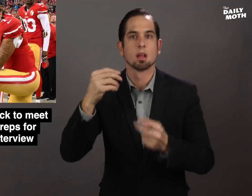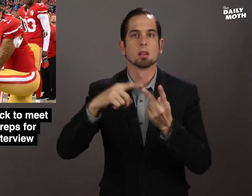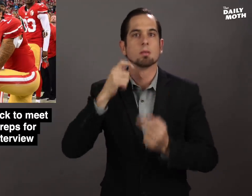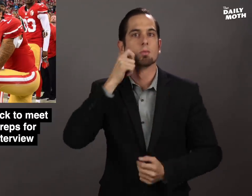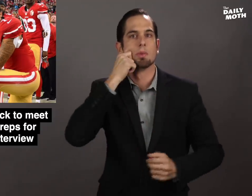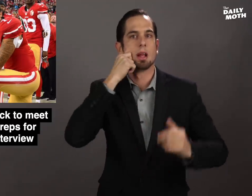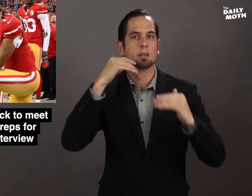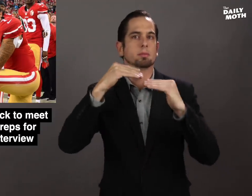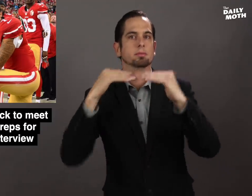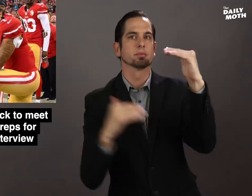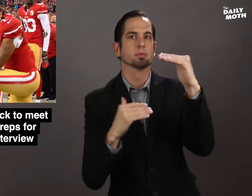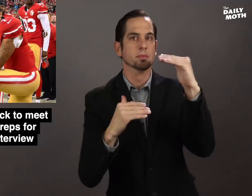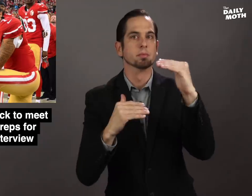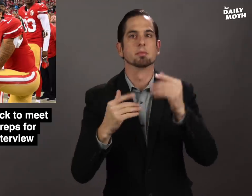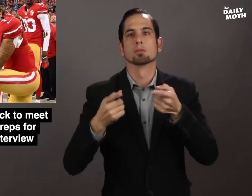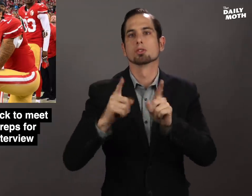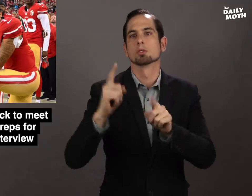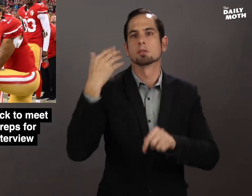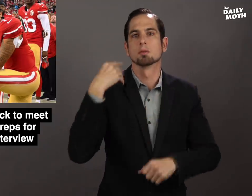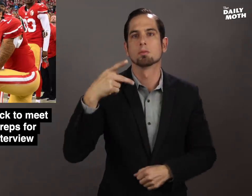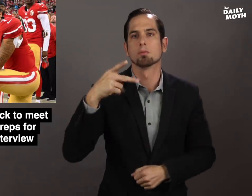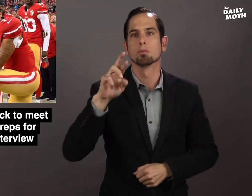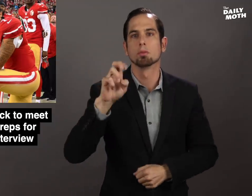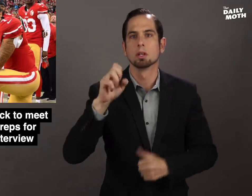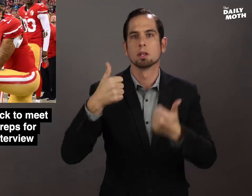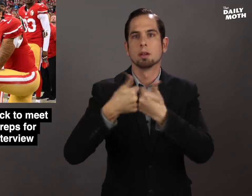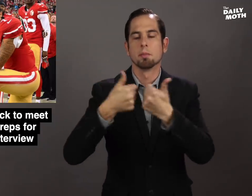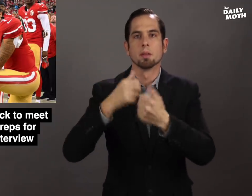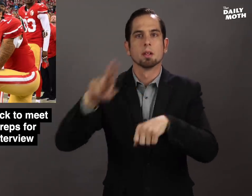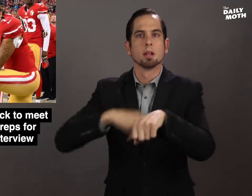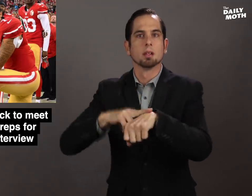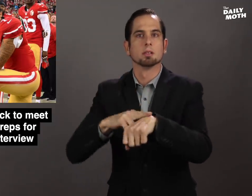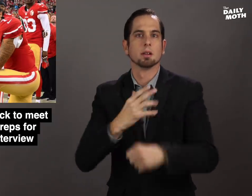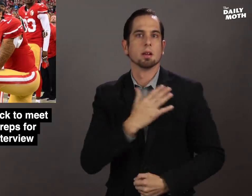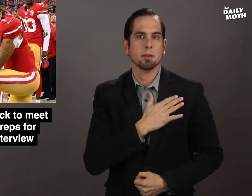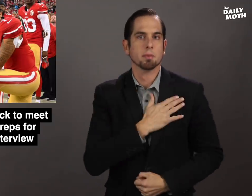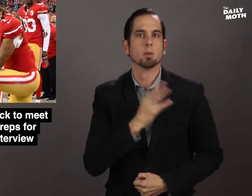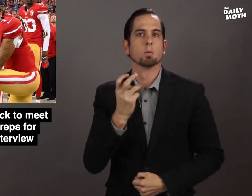racial injustice during pregame national anthems